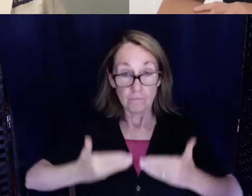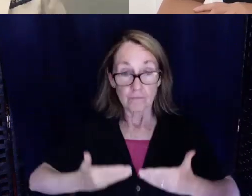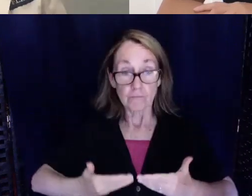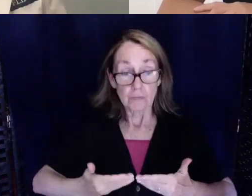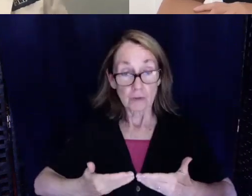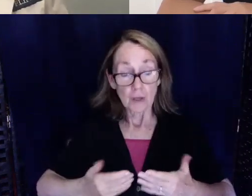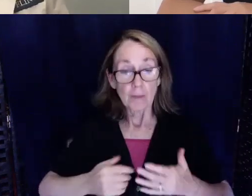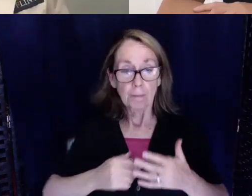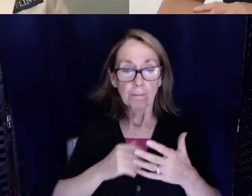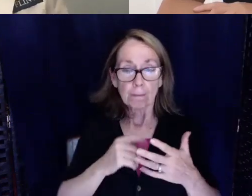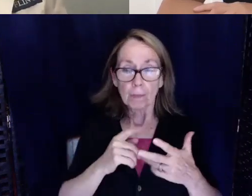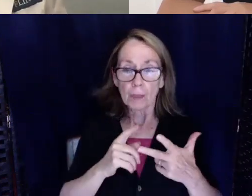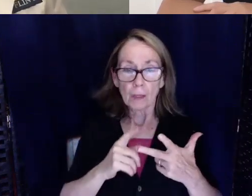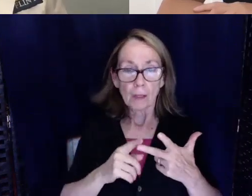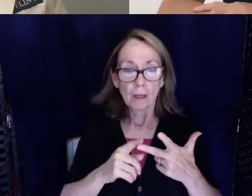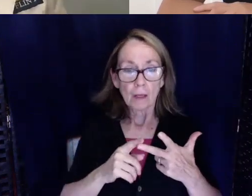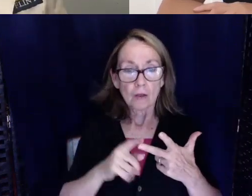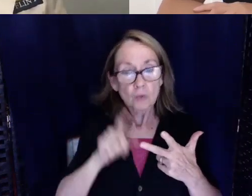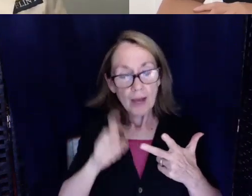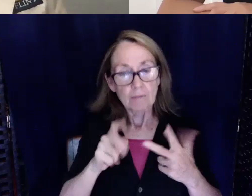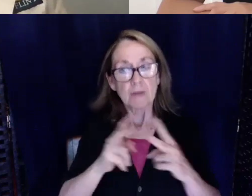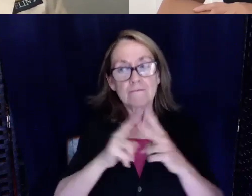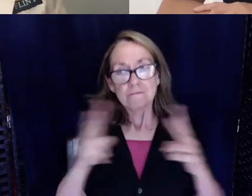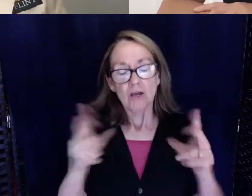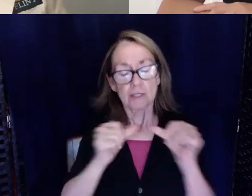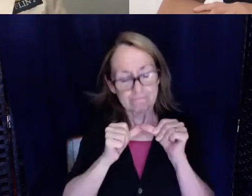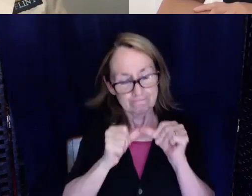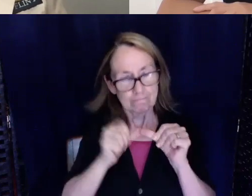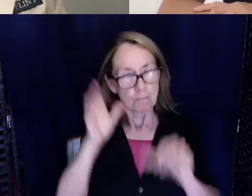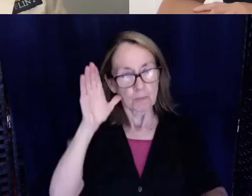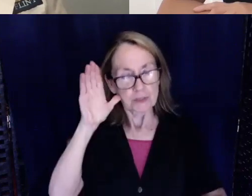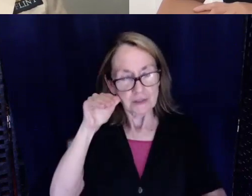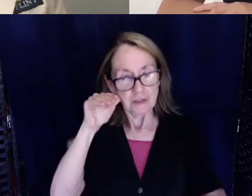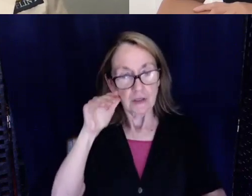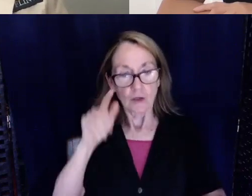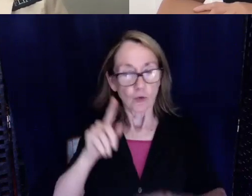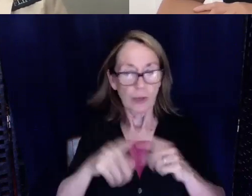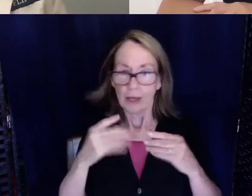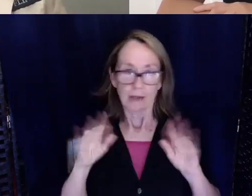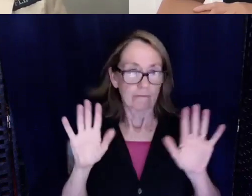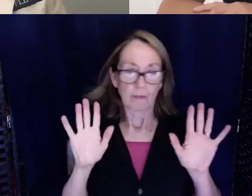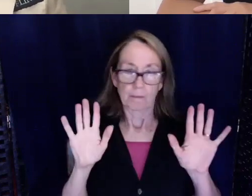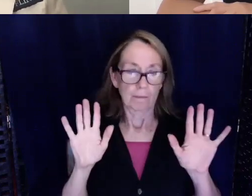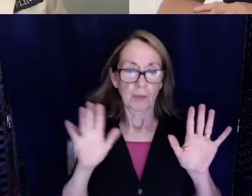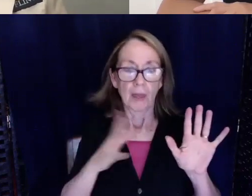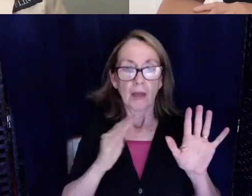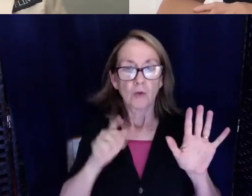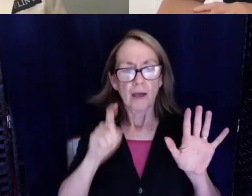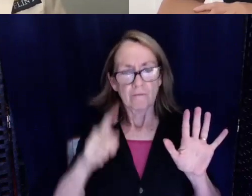but you have to be very persistent about it. You can't give up and you have to be very positive.